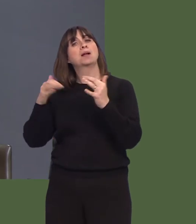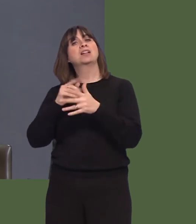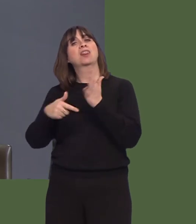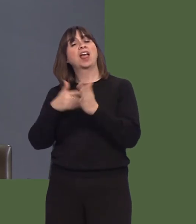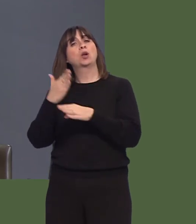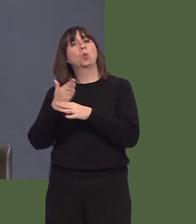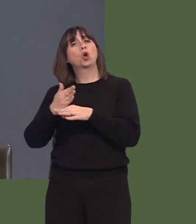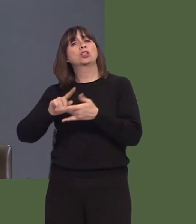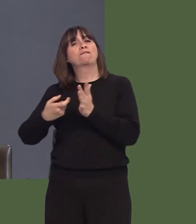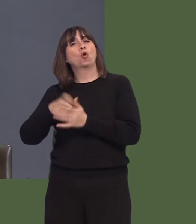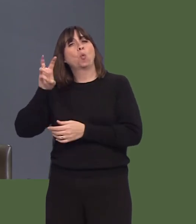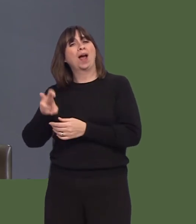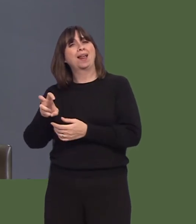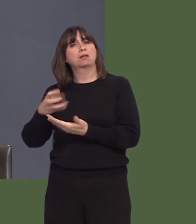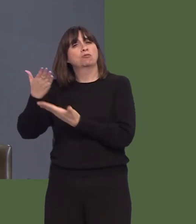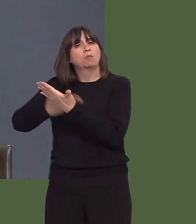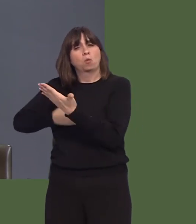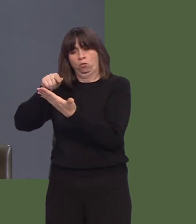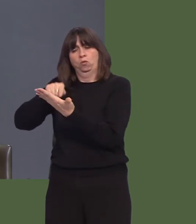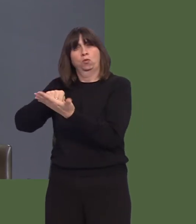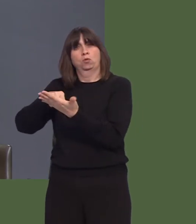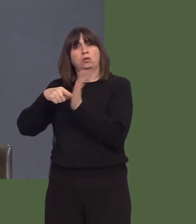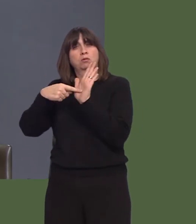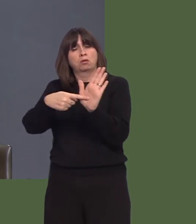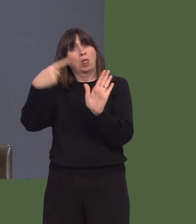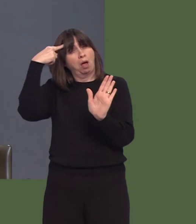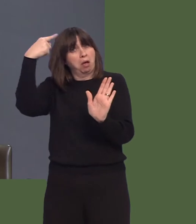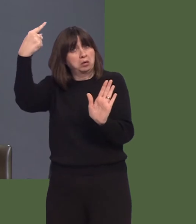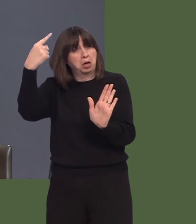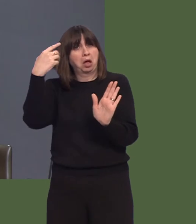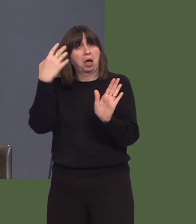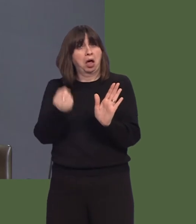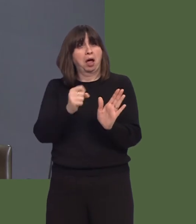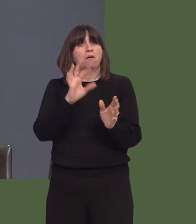Ac a ydych chi'n cytuno, os bydd y Cynulliad yn mabwysiadu dull STV, y dylai hi fod yn